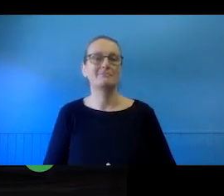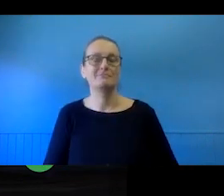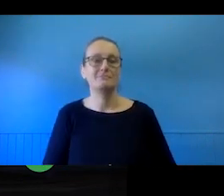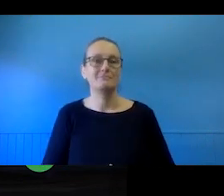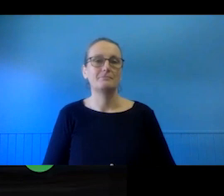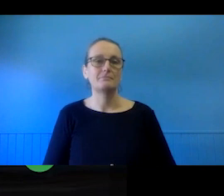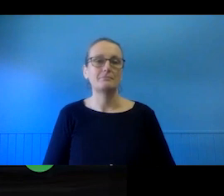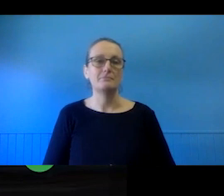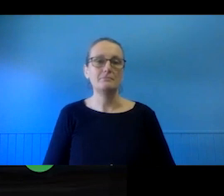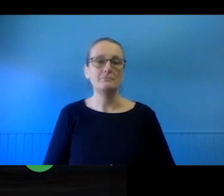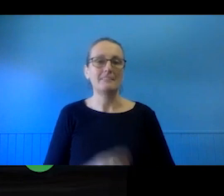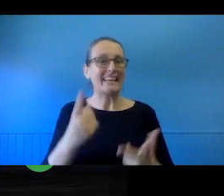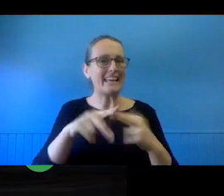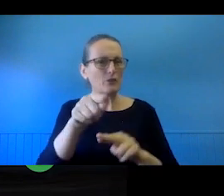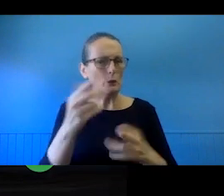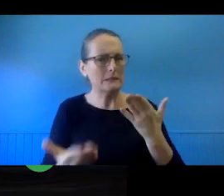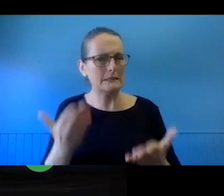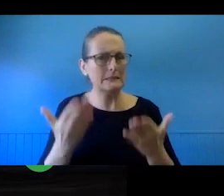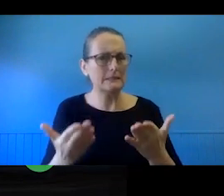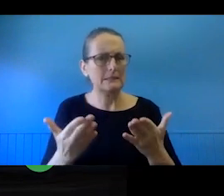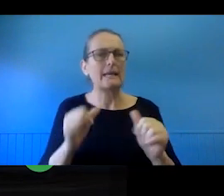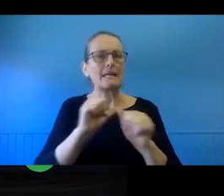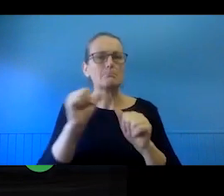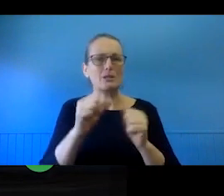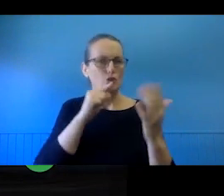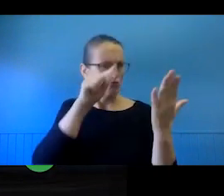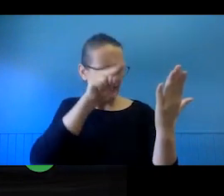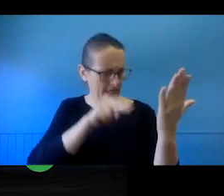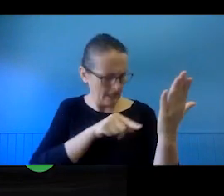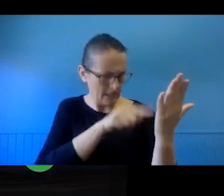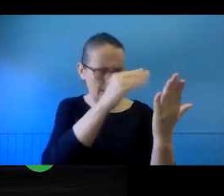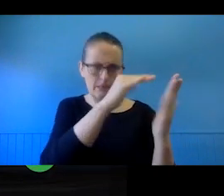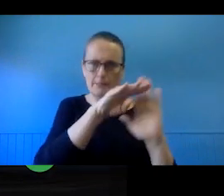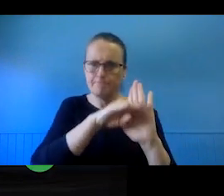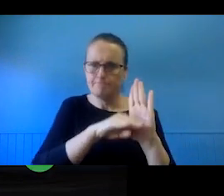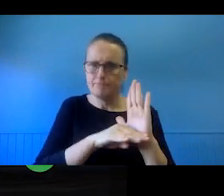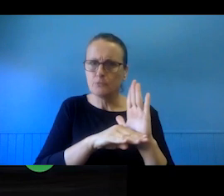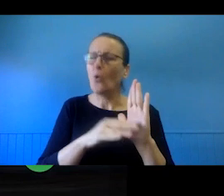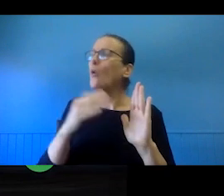you're unsure, it is always good to go back to the licence and see what it says, or go back to whoever you have grant did licence to and just